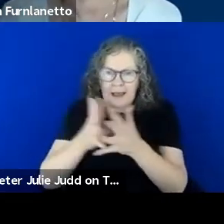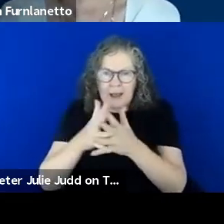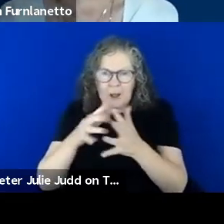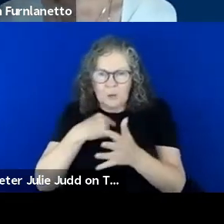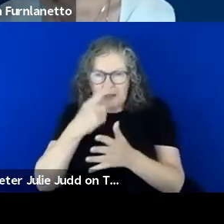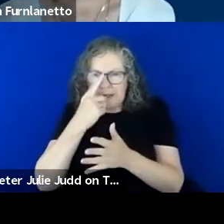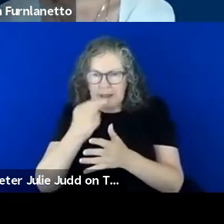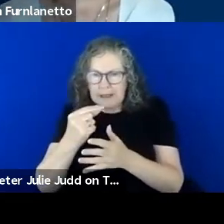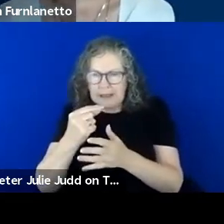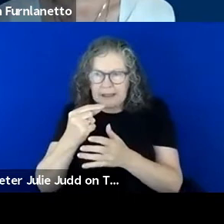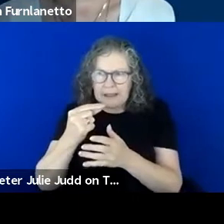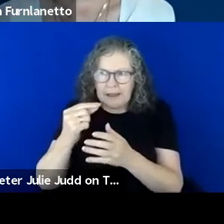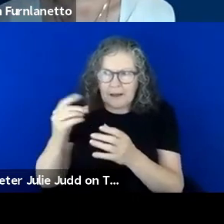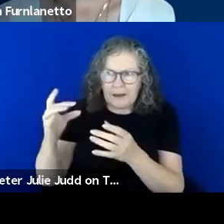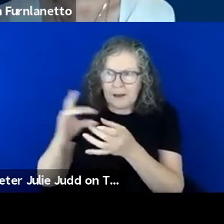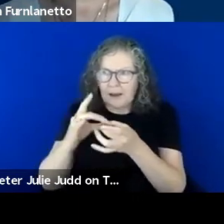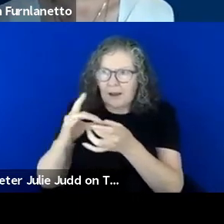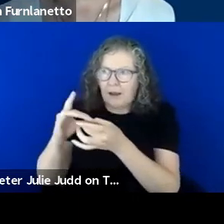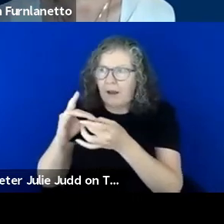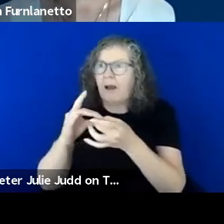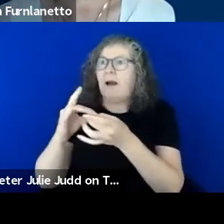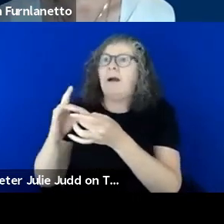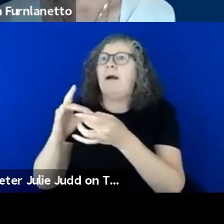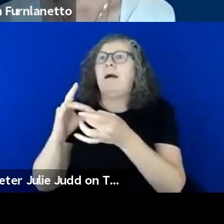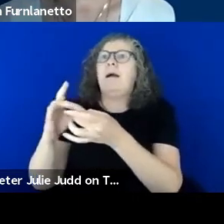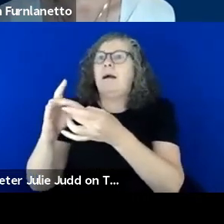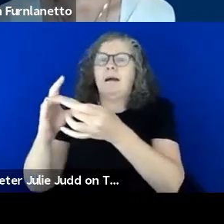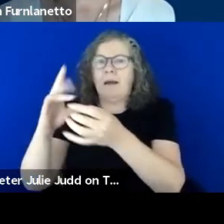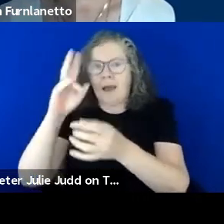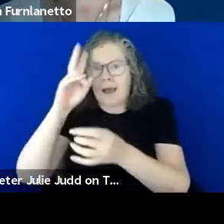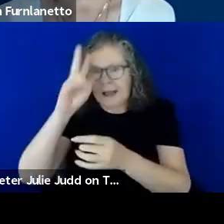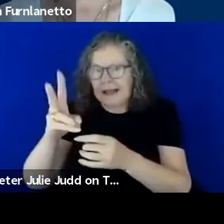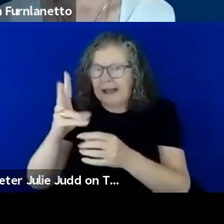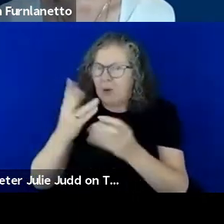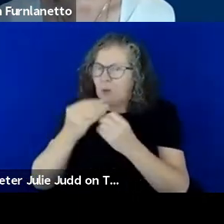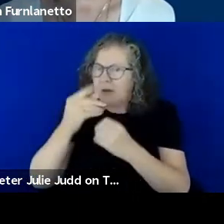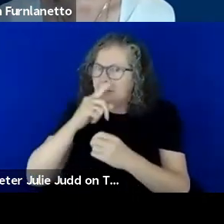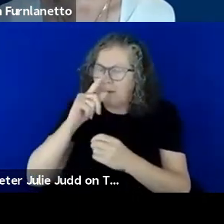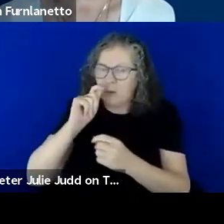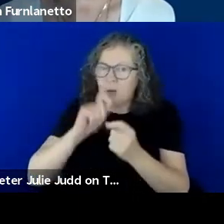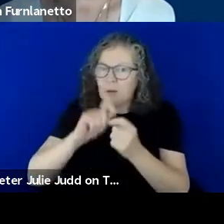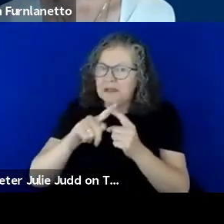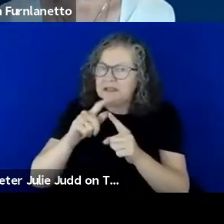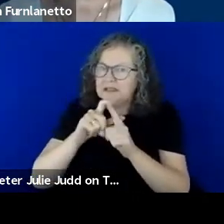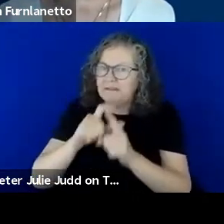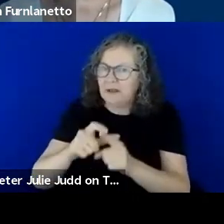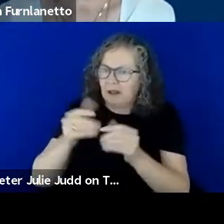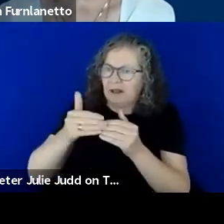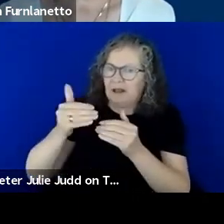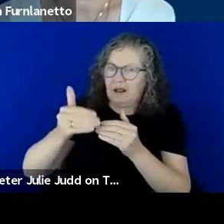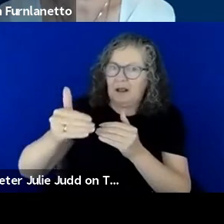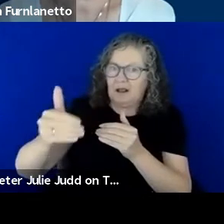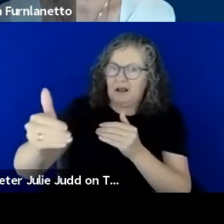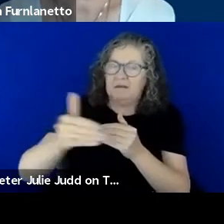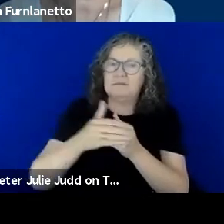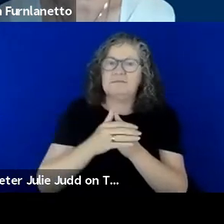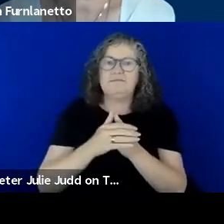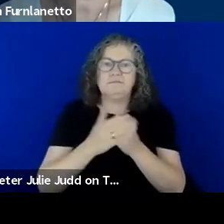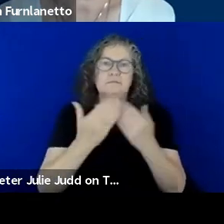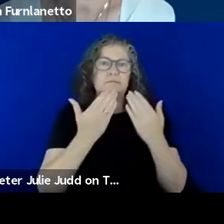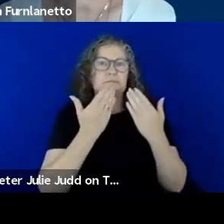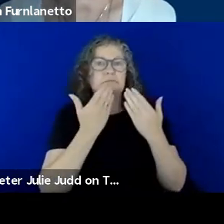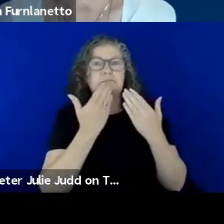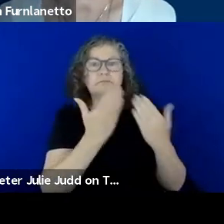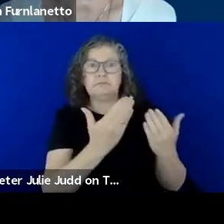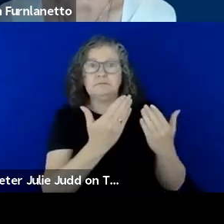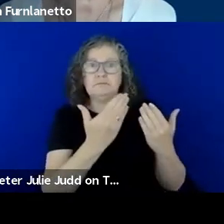again with people, so that's going to be a bit of a challenge COLLEEN: thank you, thank you so much Maurice.